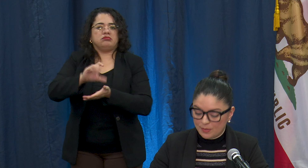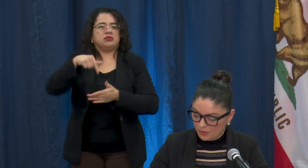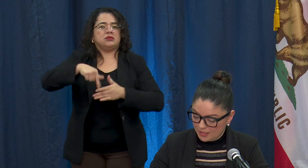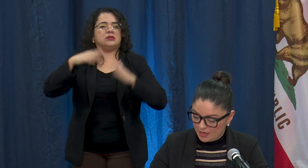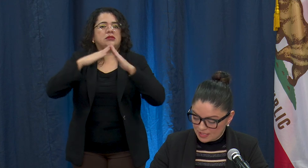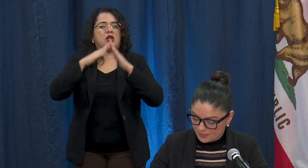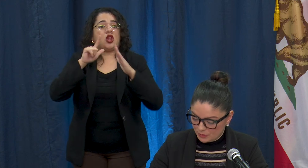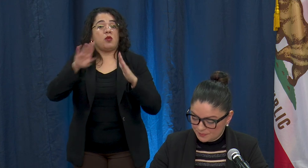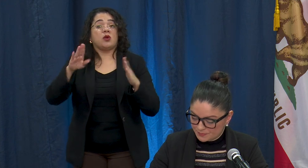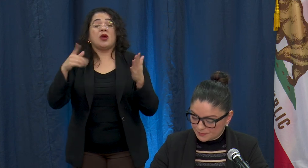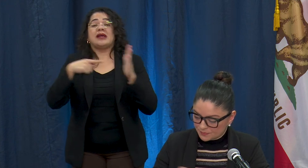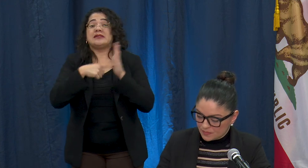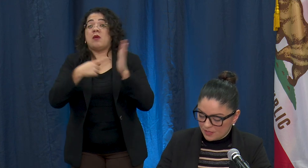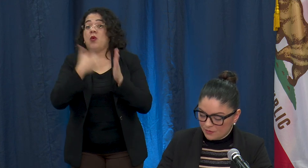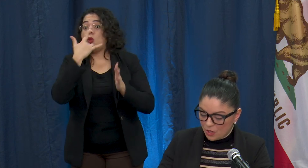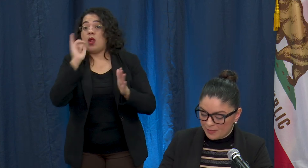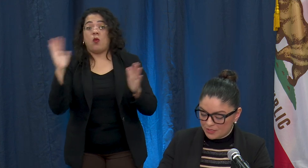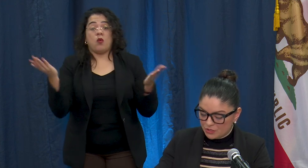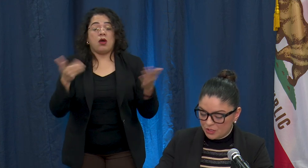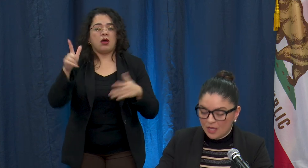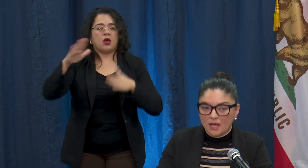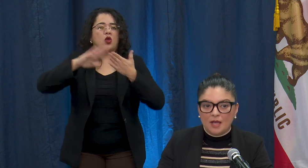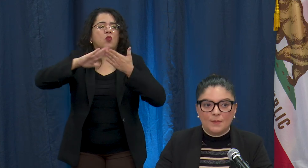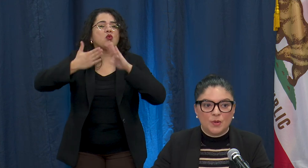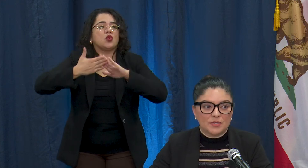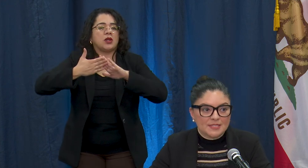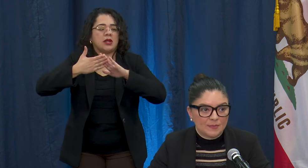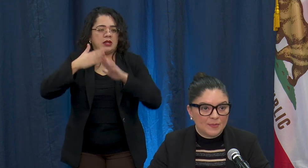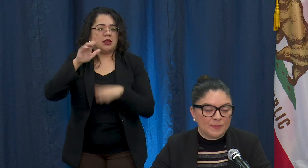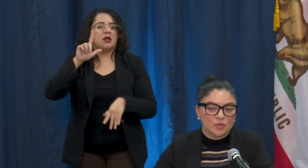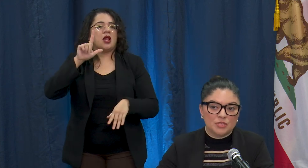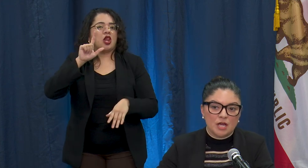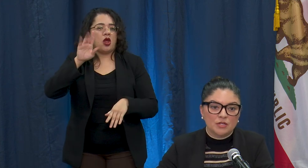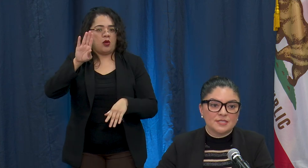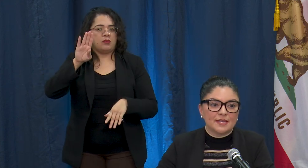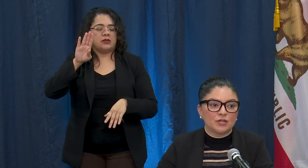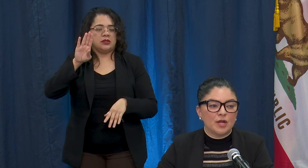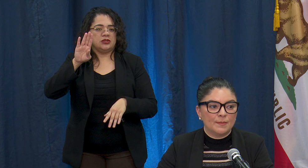Community Hospital of Long Beach. Both Assemblymember O'Donnell, Senator Umberg,